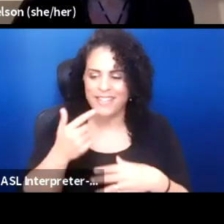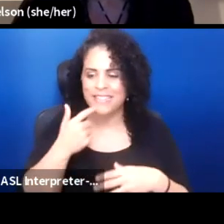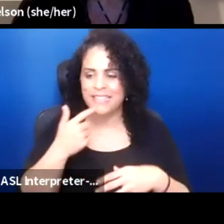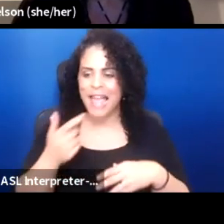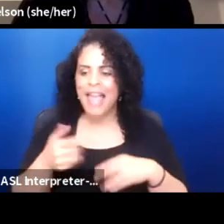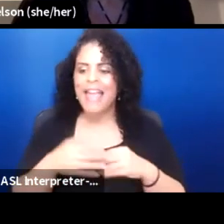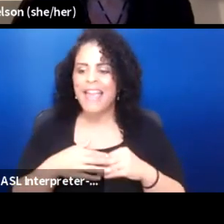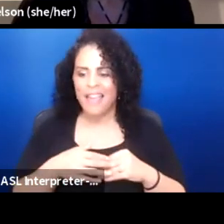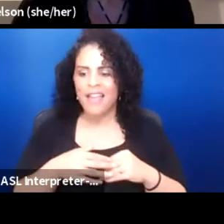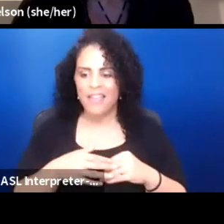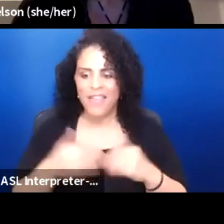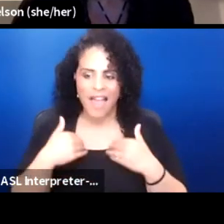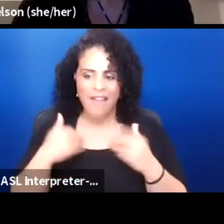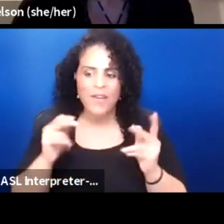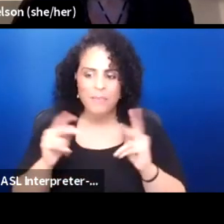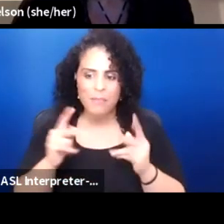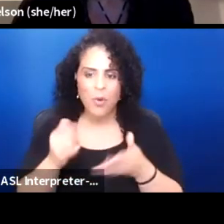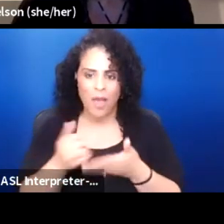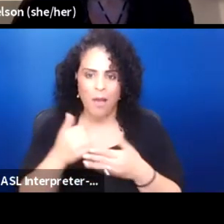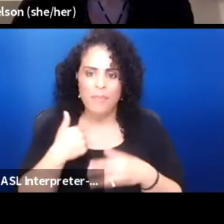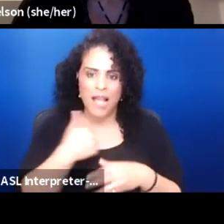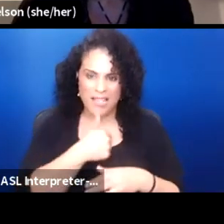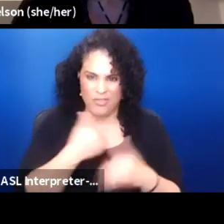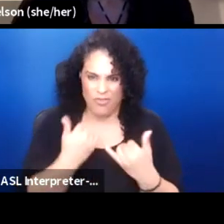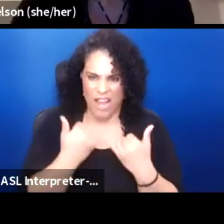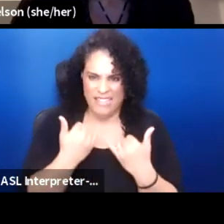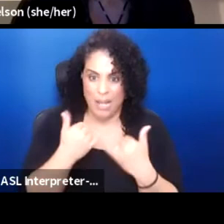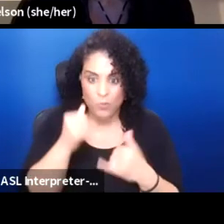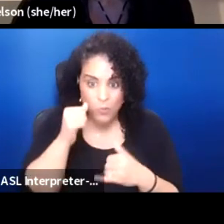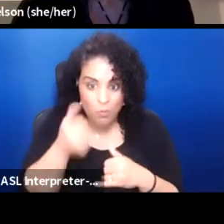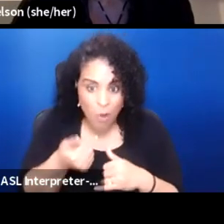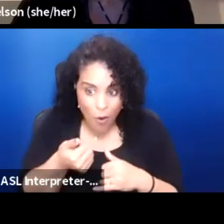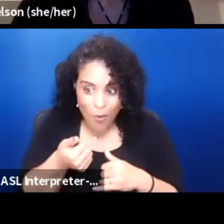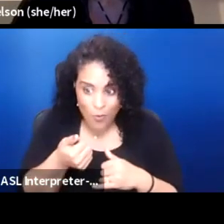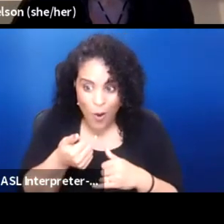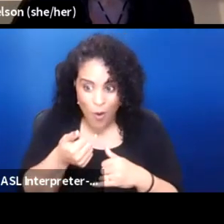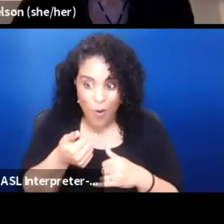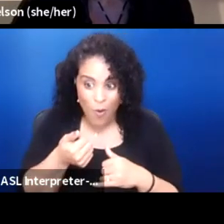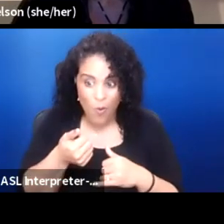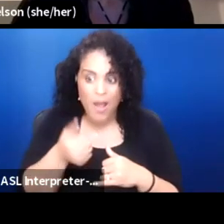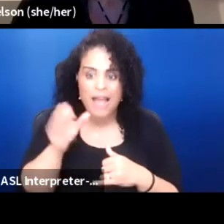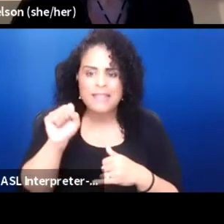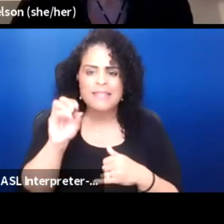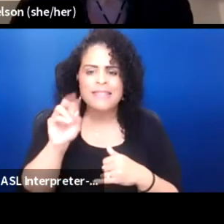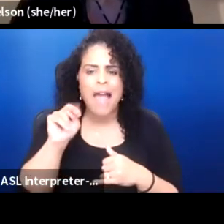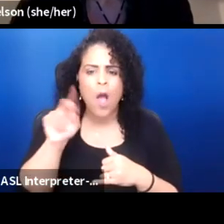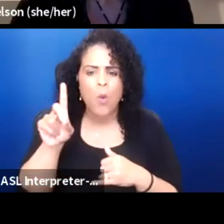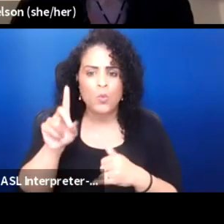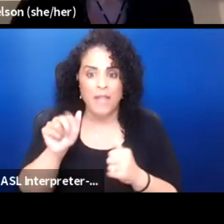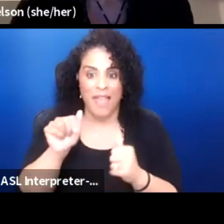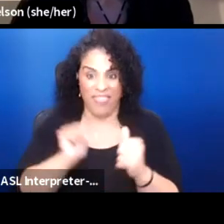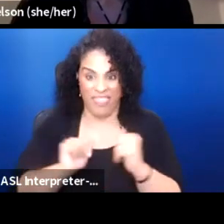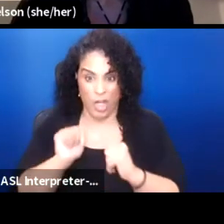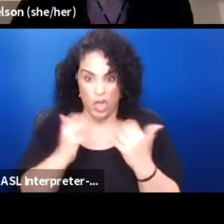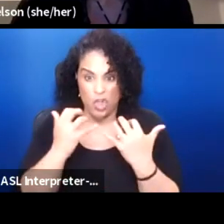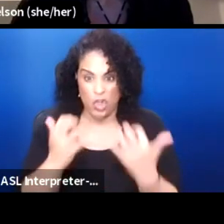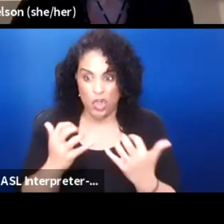that there are people helping us right now. Tomorrow, Sound Theater is releasing an audio drama